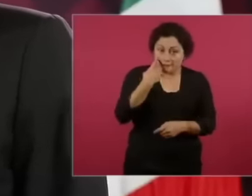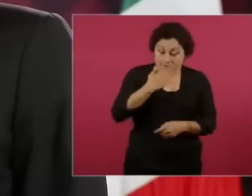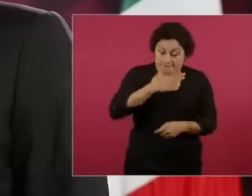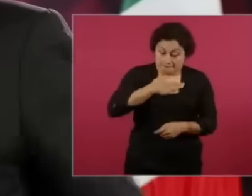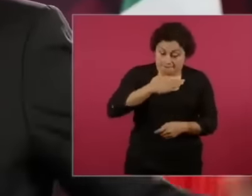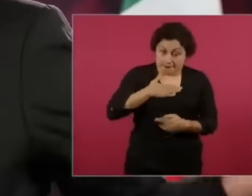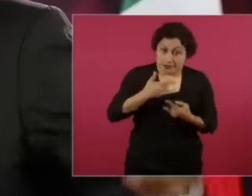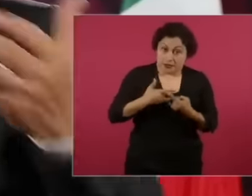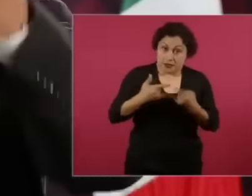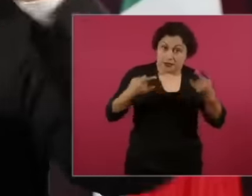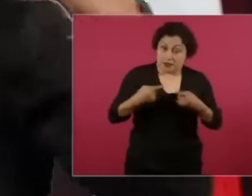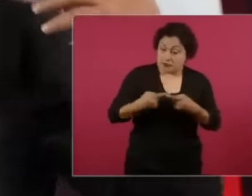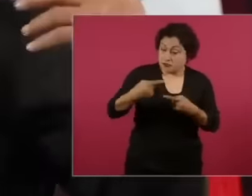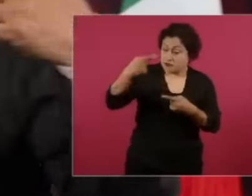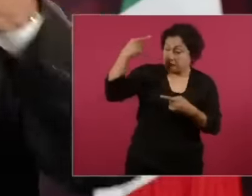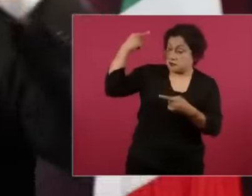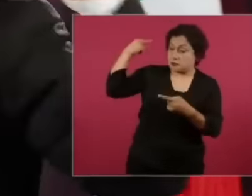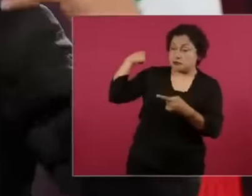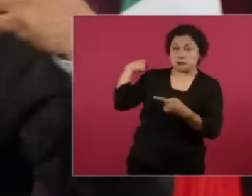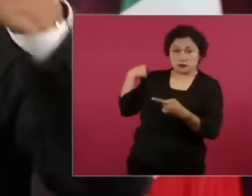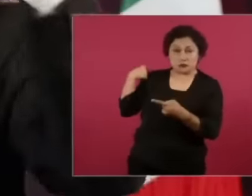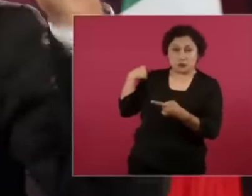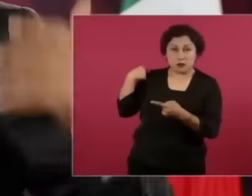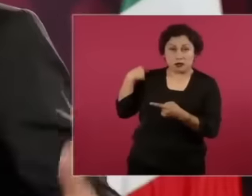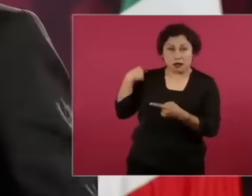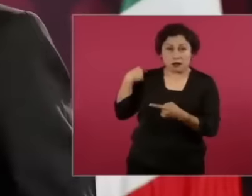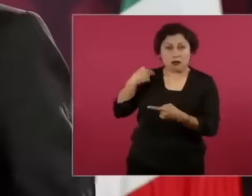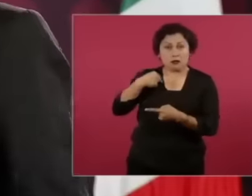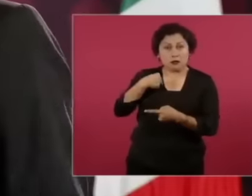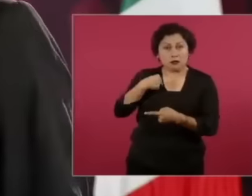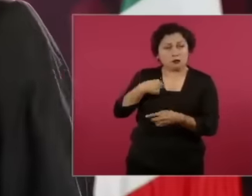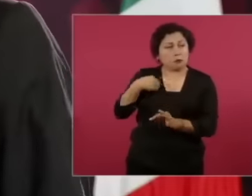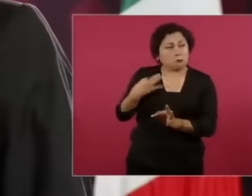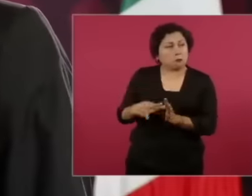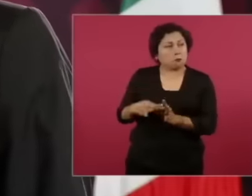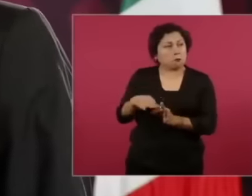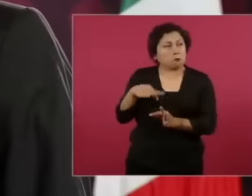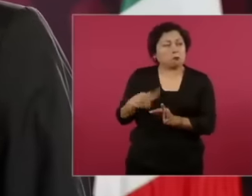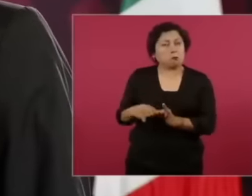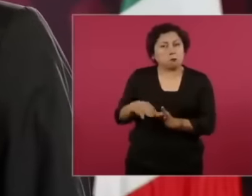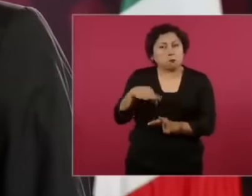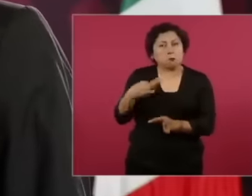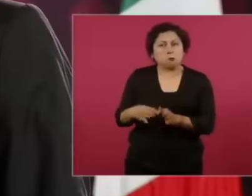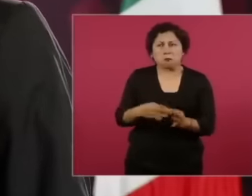I have suffered from many accusations and they have not